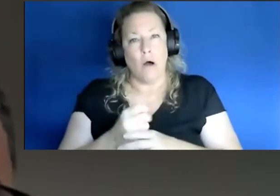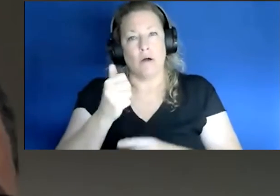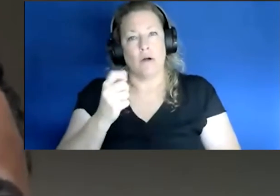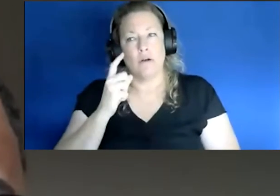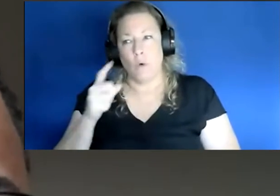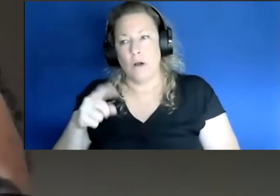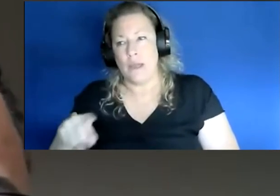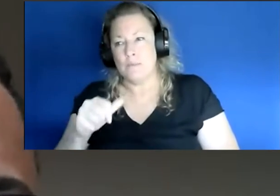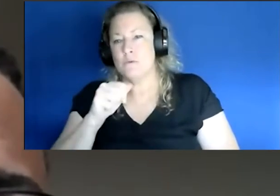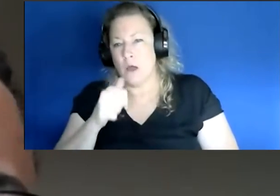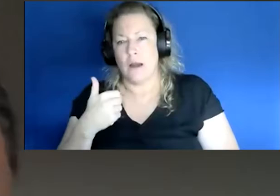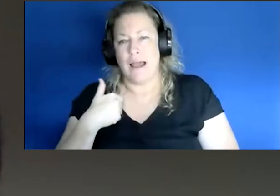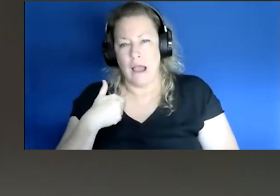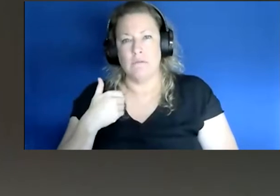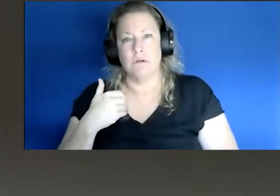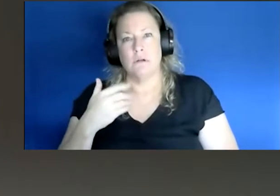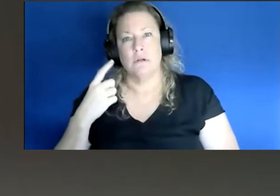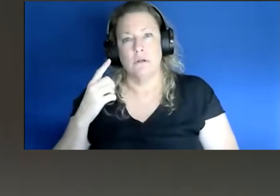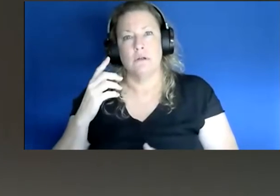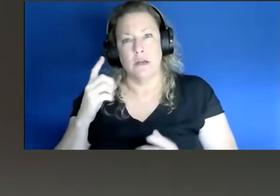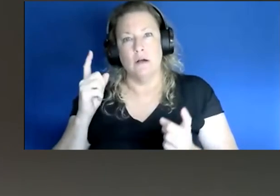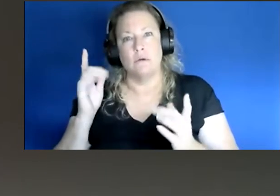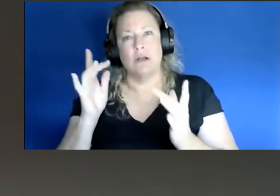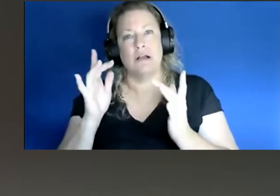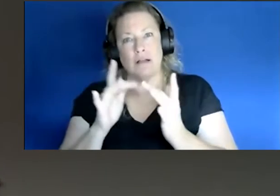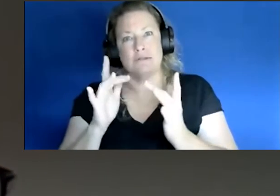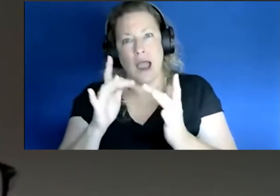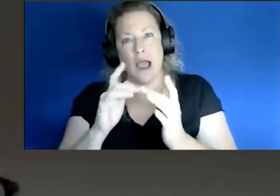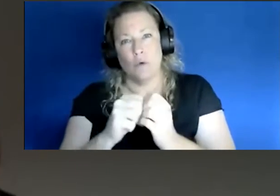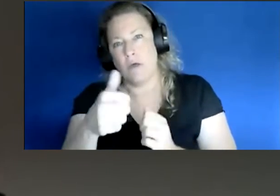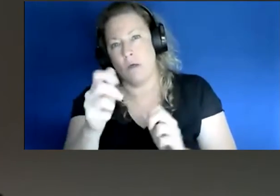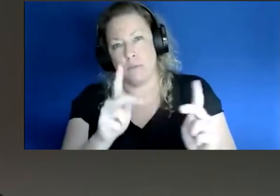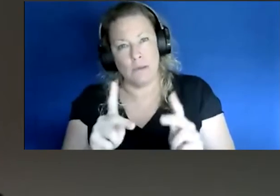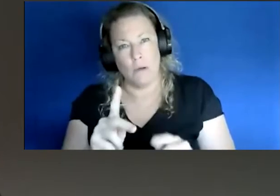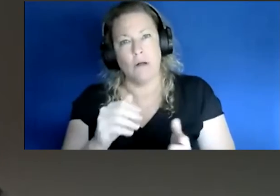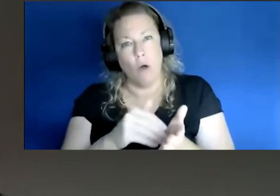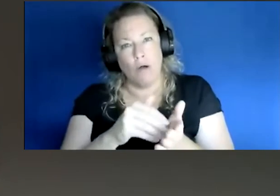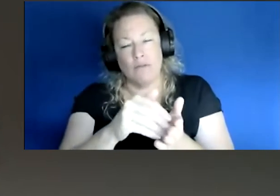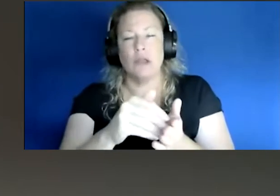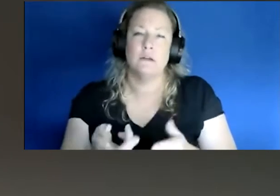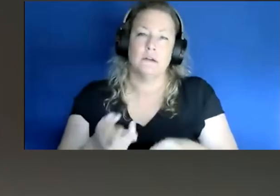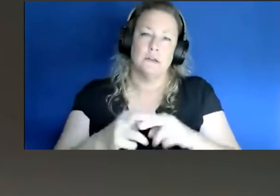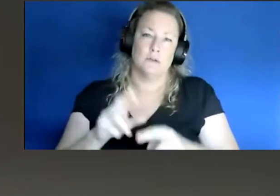not have constant contact with people also may put them at increased risk. So their specific